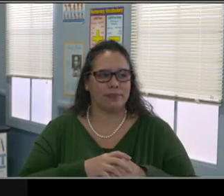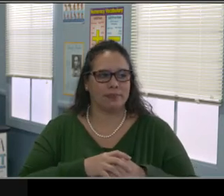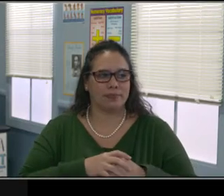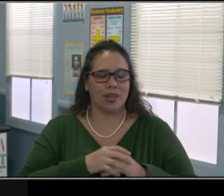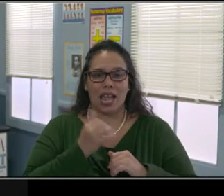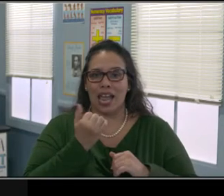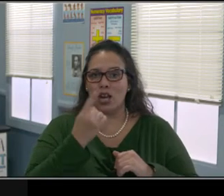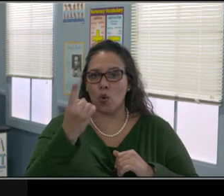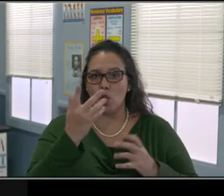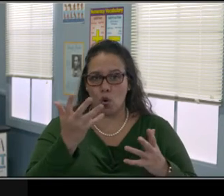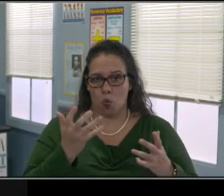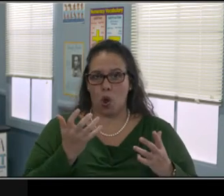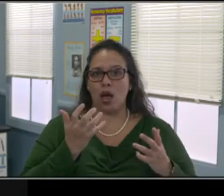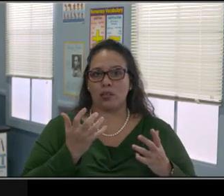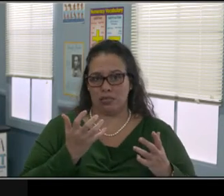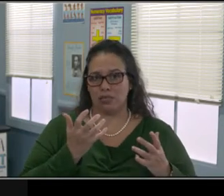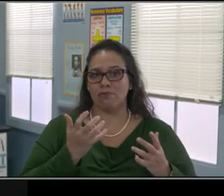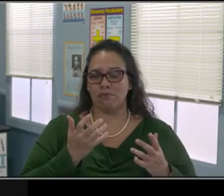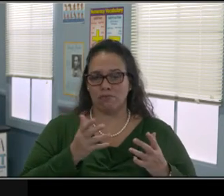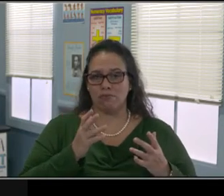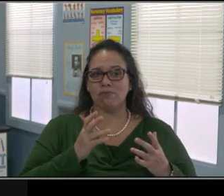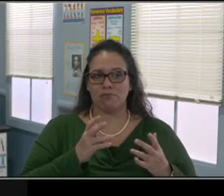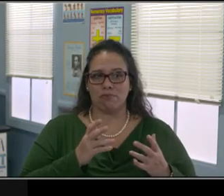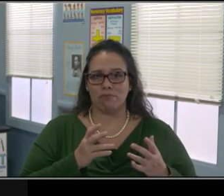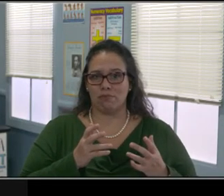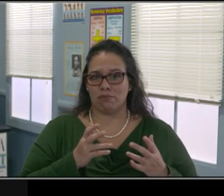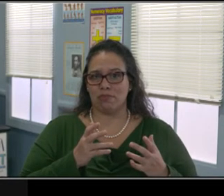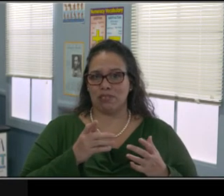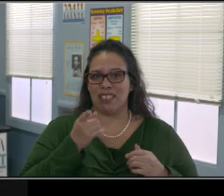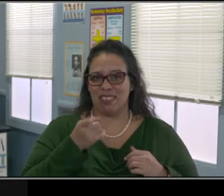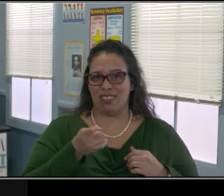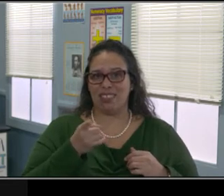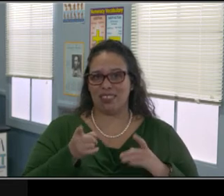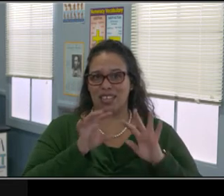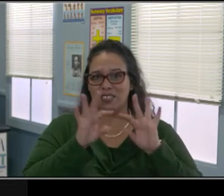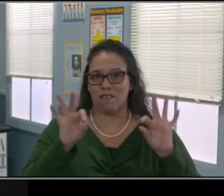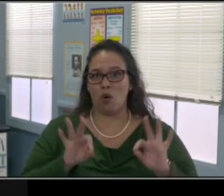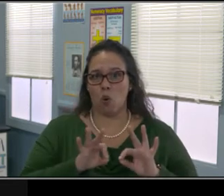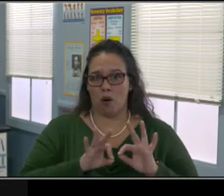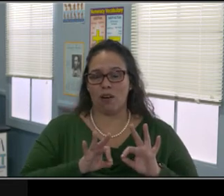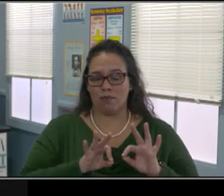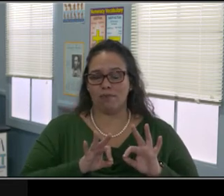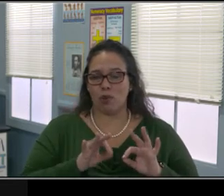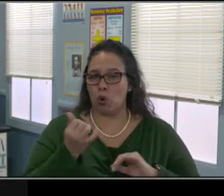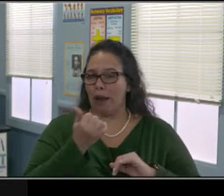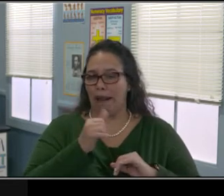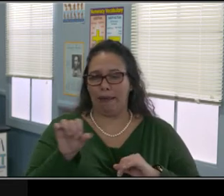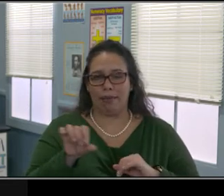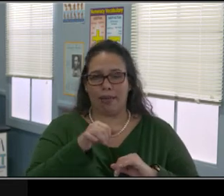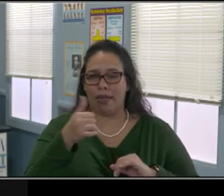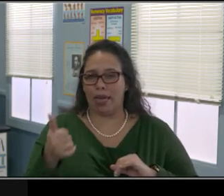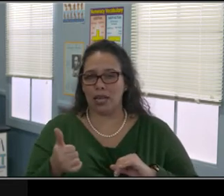in terms of implementation, IPS, all that between March and July.